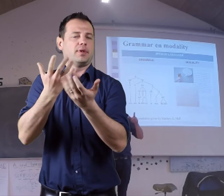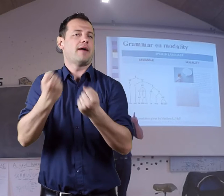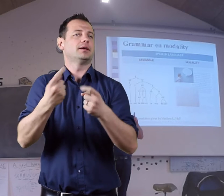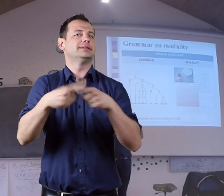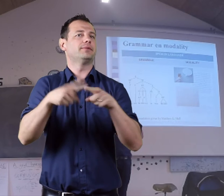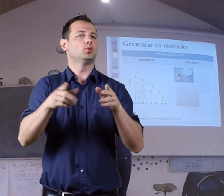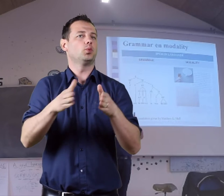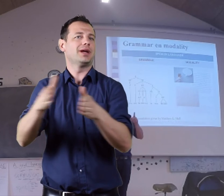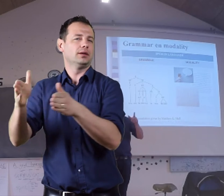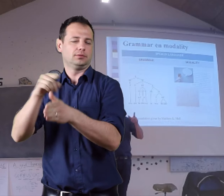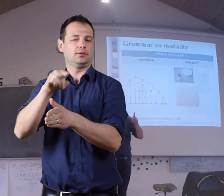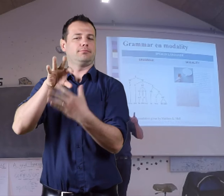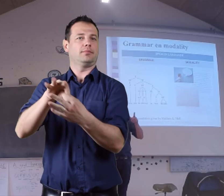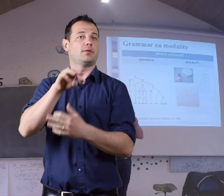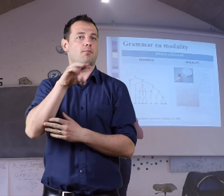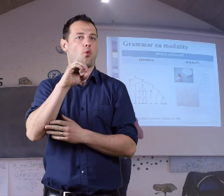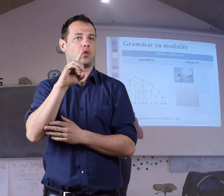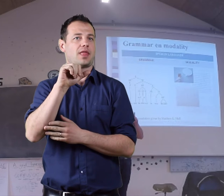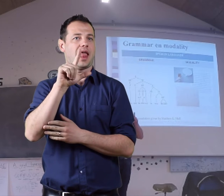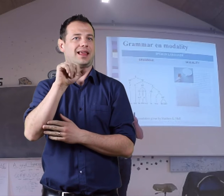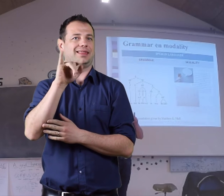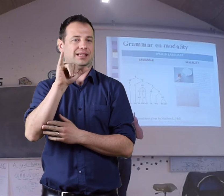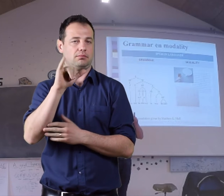It has different ways to do that with modality.